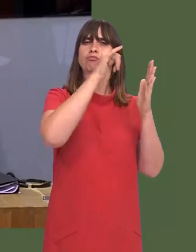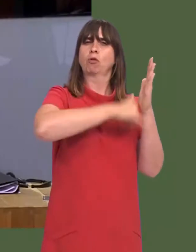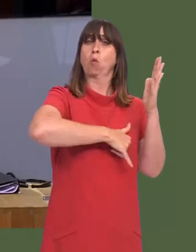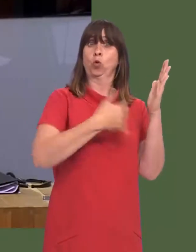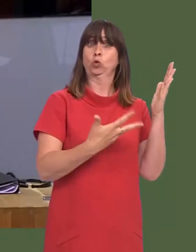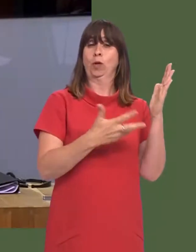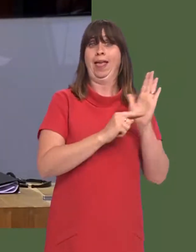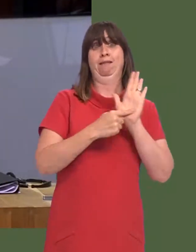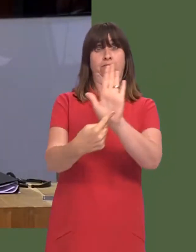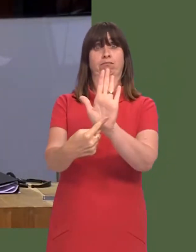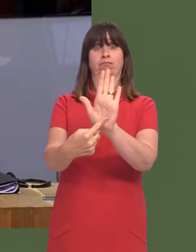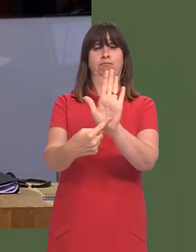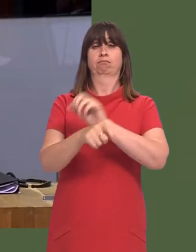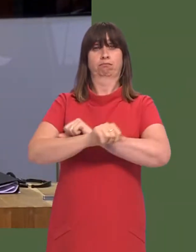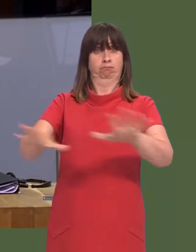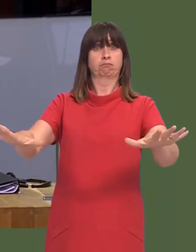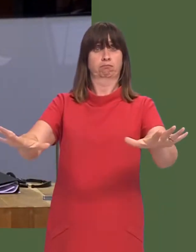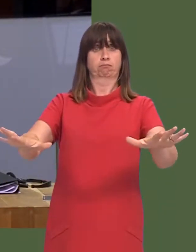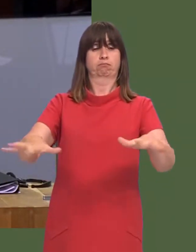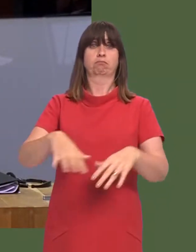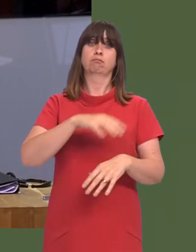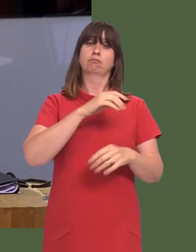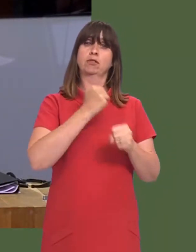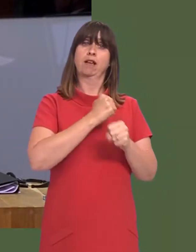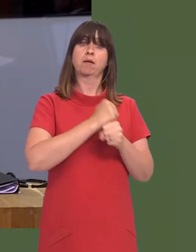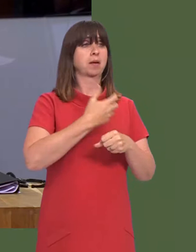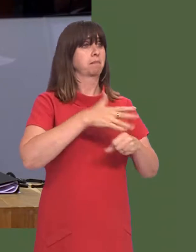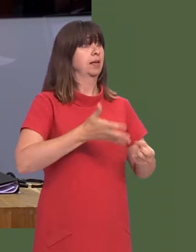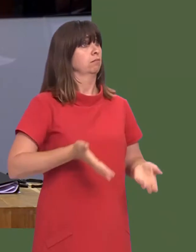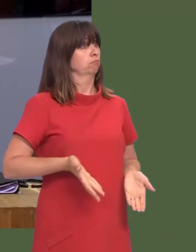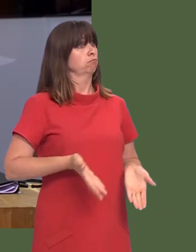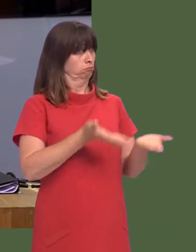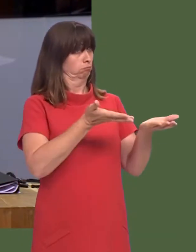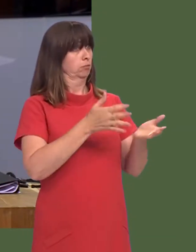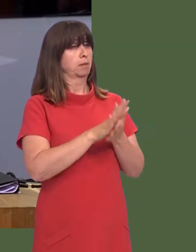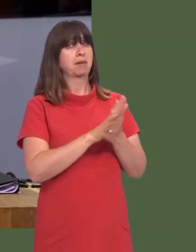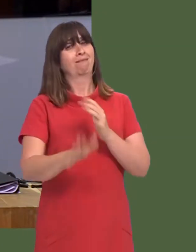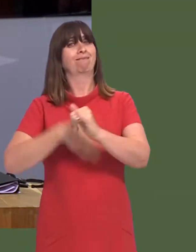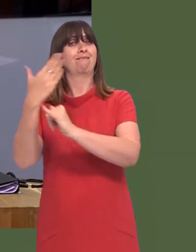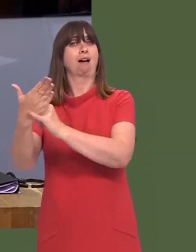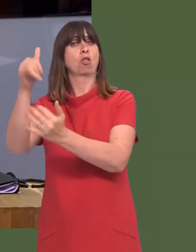its findings today. The Government obviously set this commission in motion, and the final report is due at